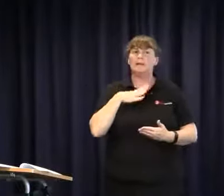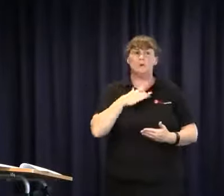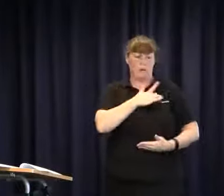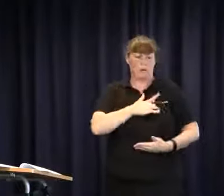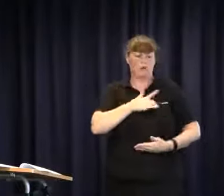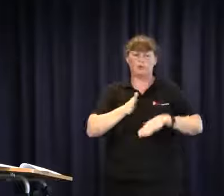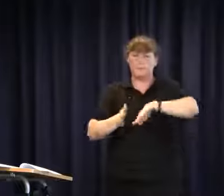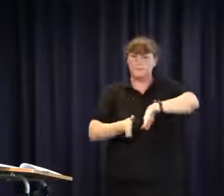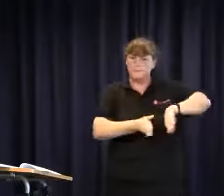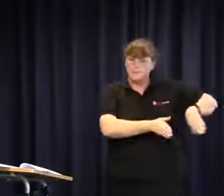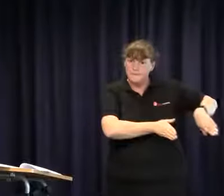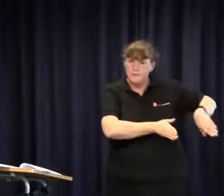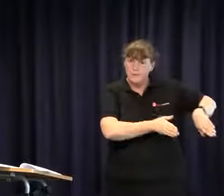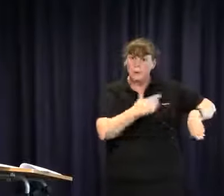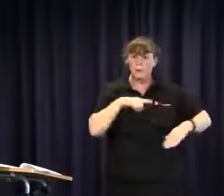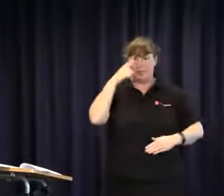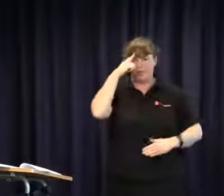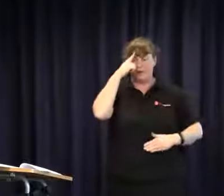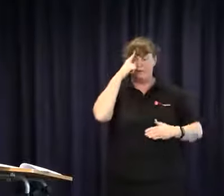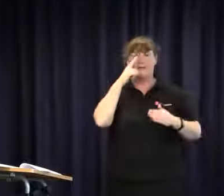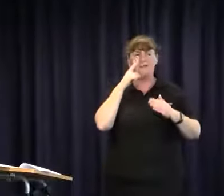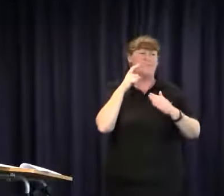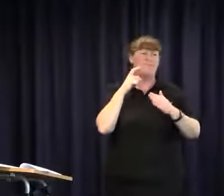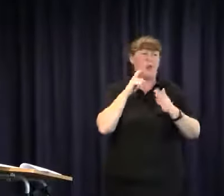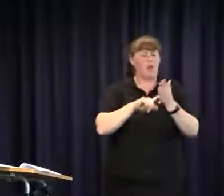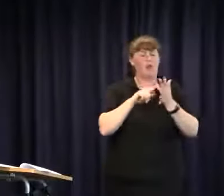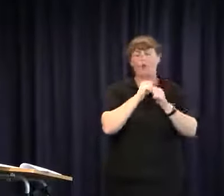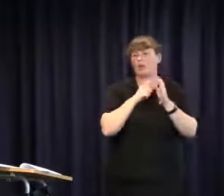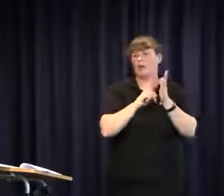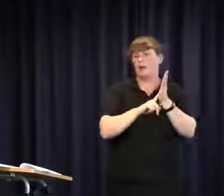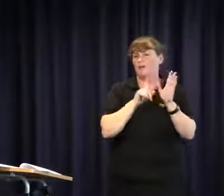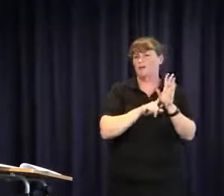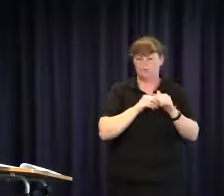at you. You need to be clever in how you do that, push the emotional aspect aside and